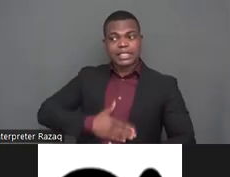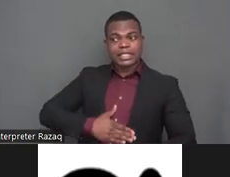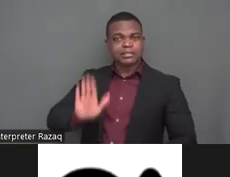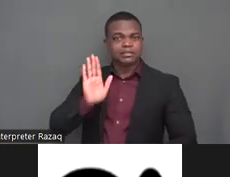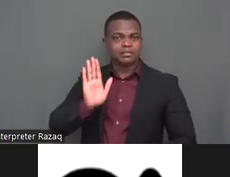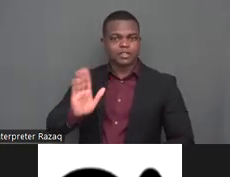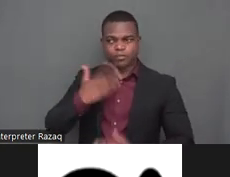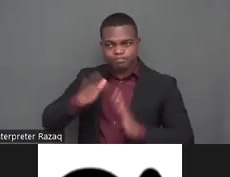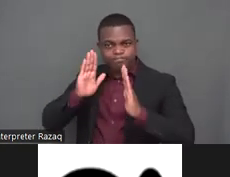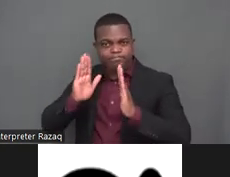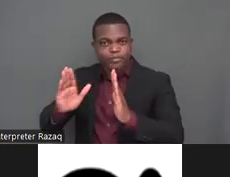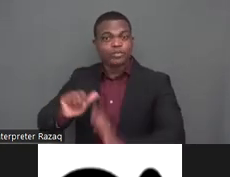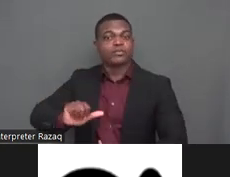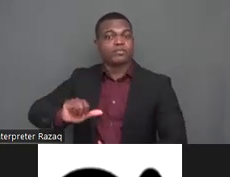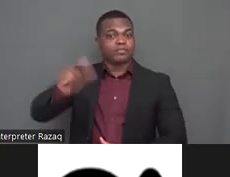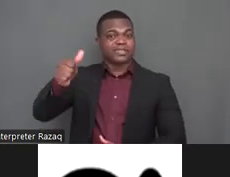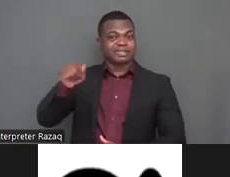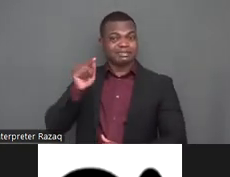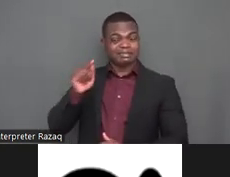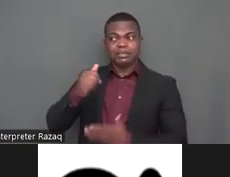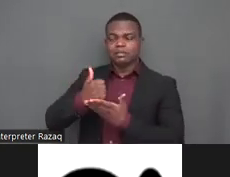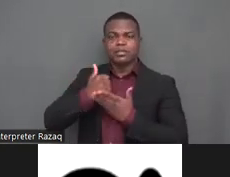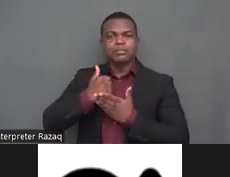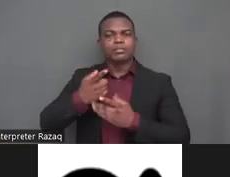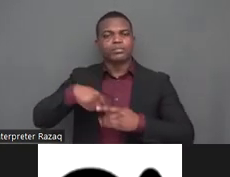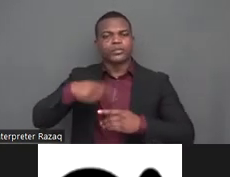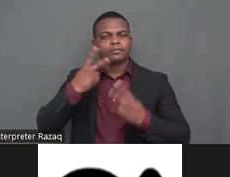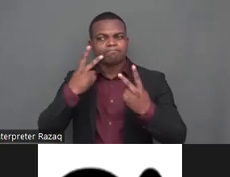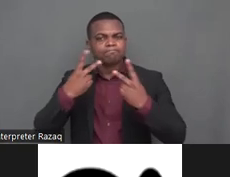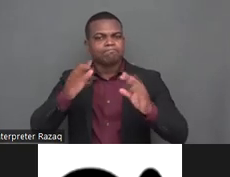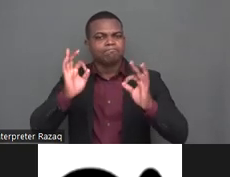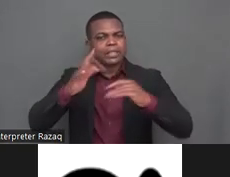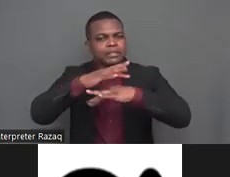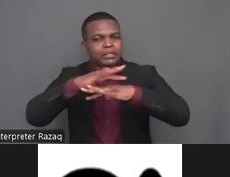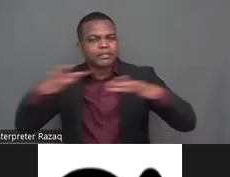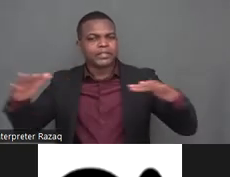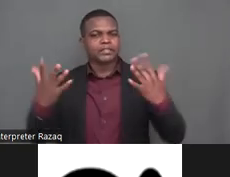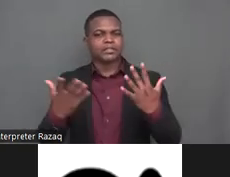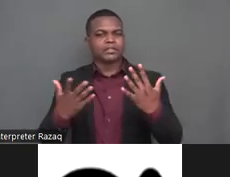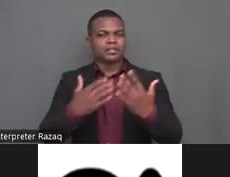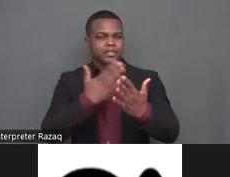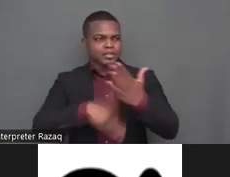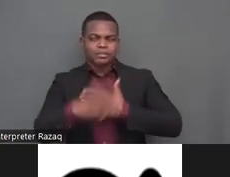finally evaluation is the only way to make sure that the rights of persons with disabilities